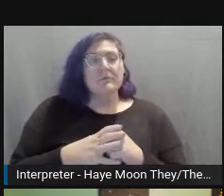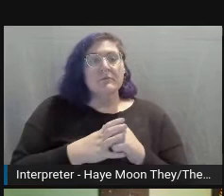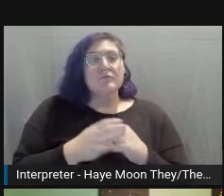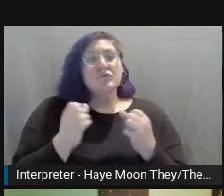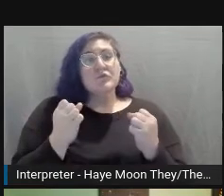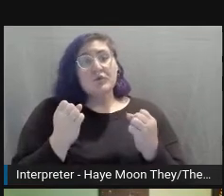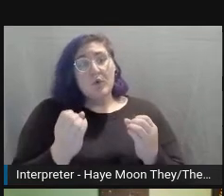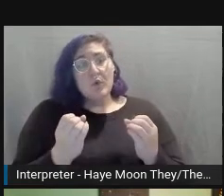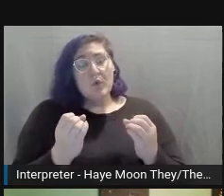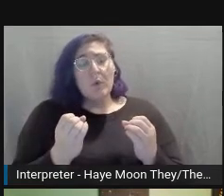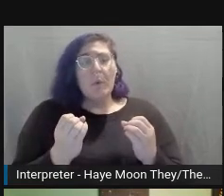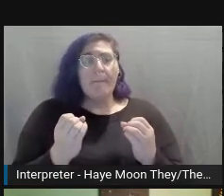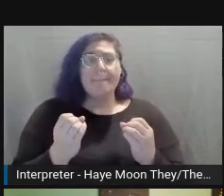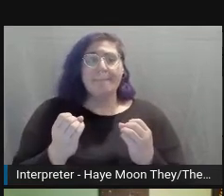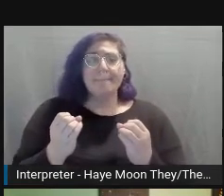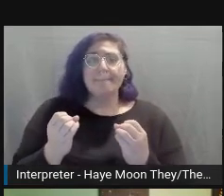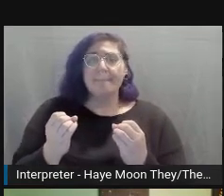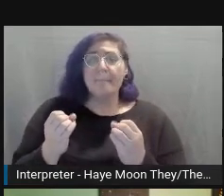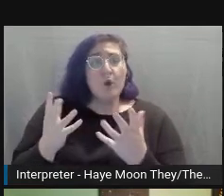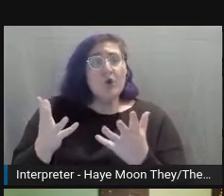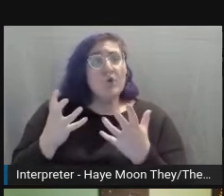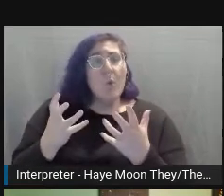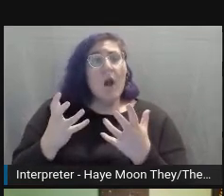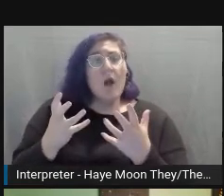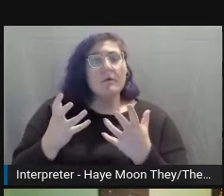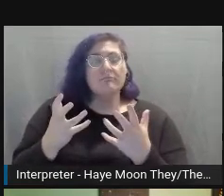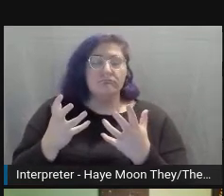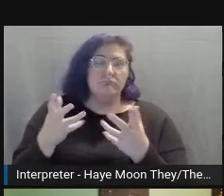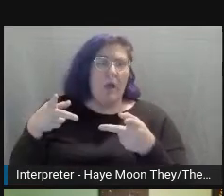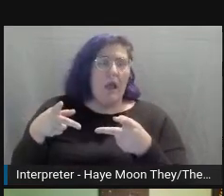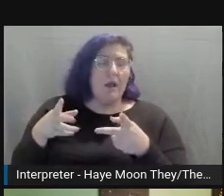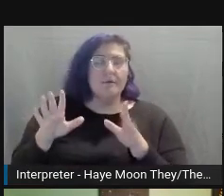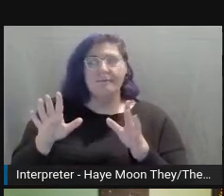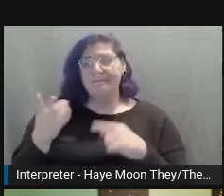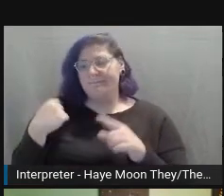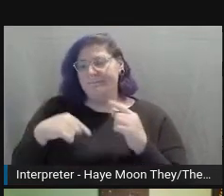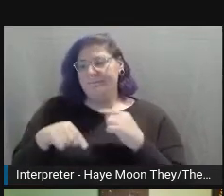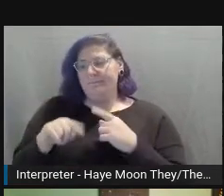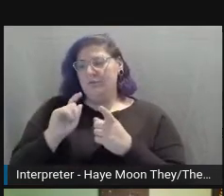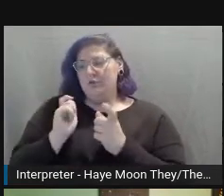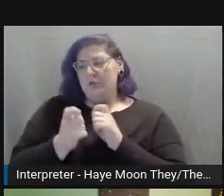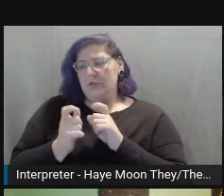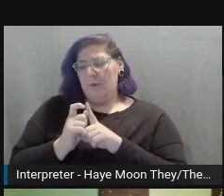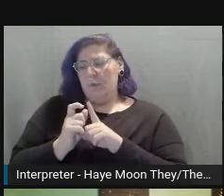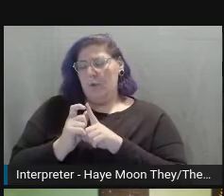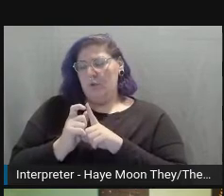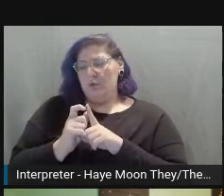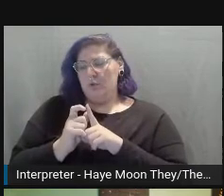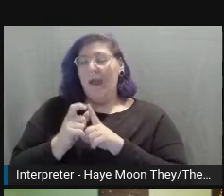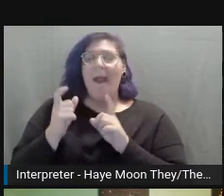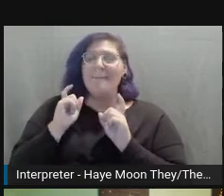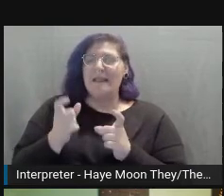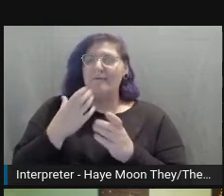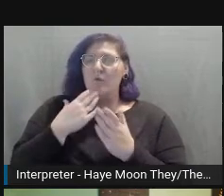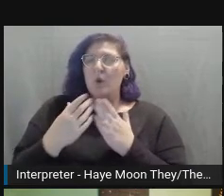You would want to not only allow people-- let me rephrase that. I'll give you a really good example of who does this well,